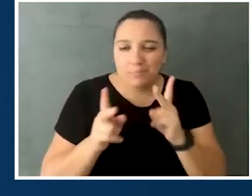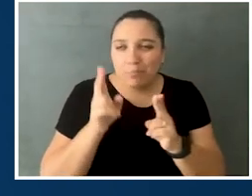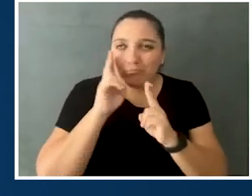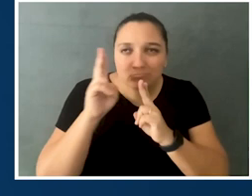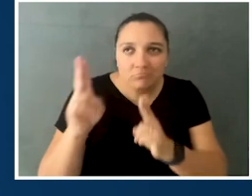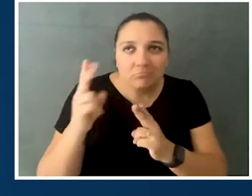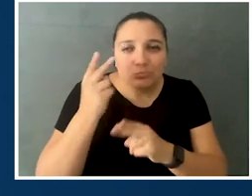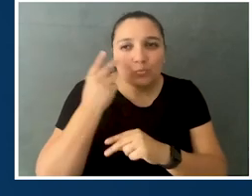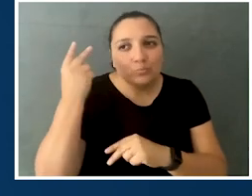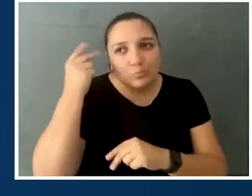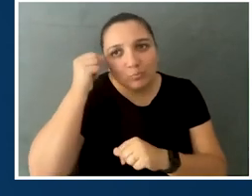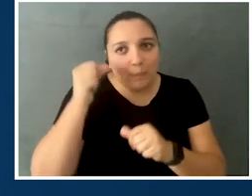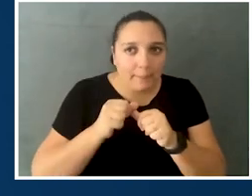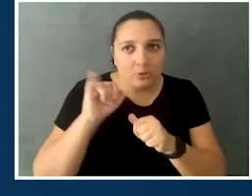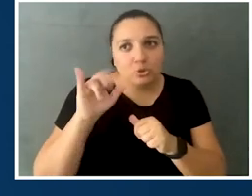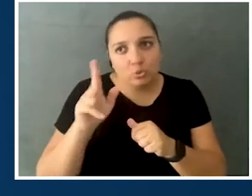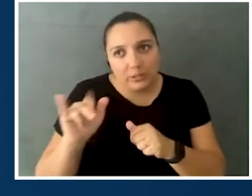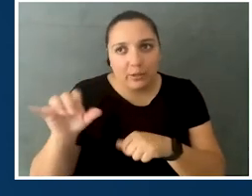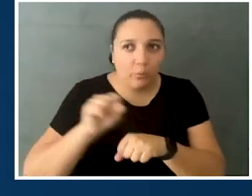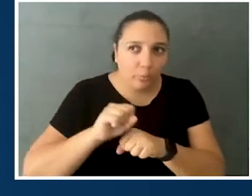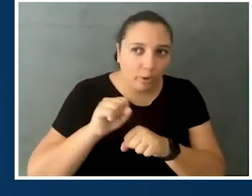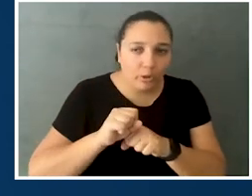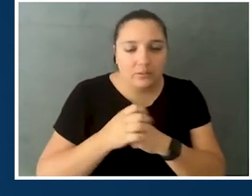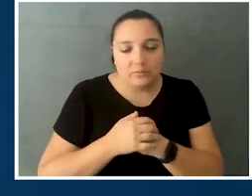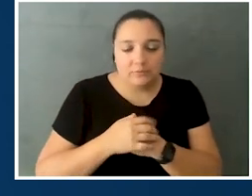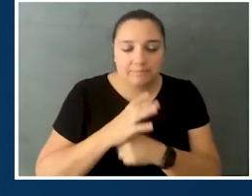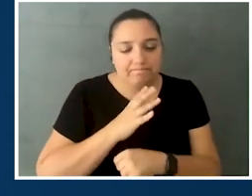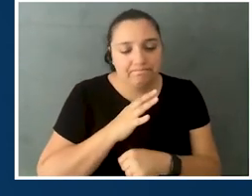and the work that she did being so deeply acknowledged,